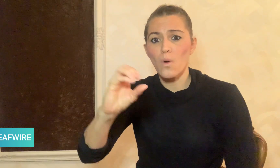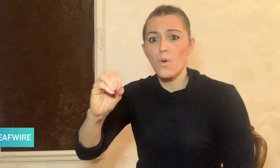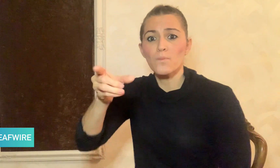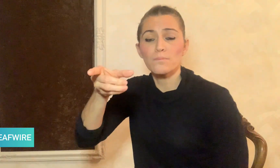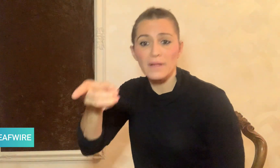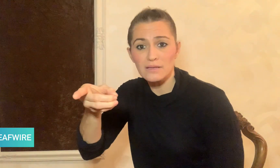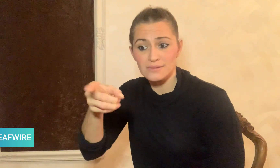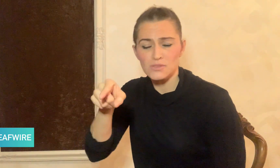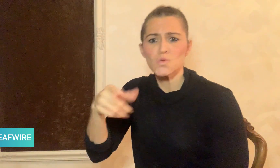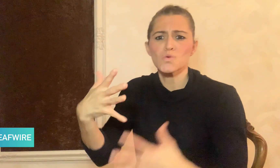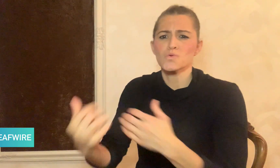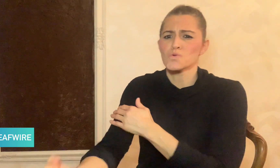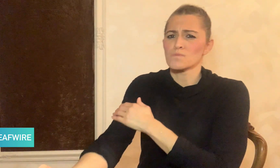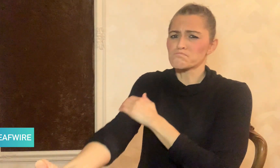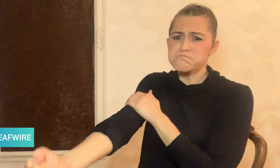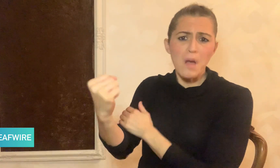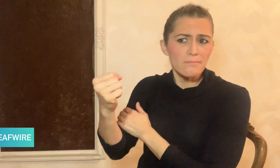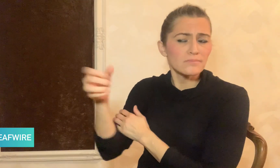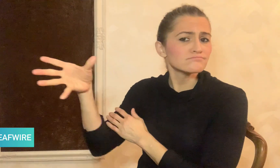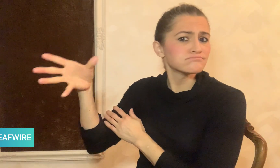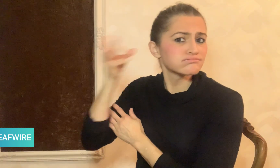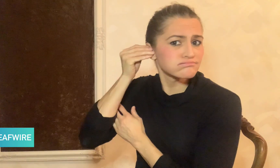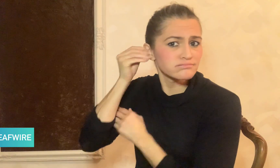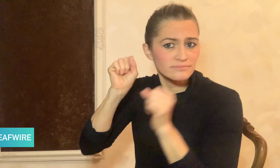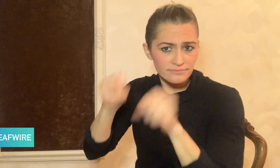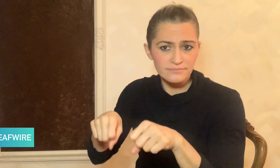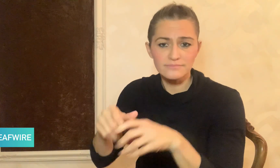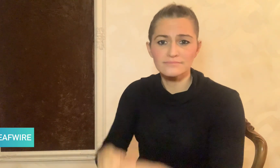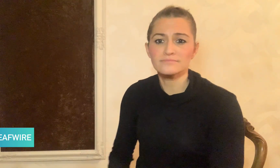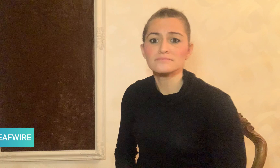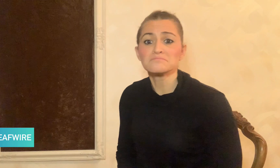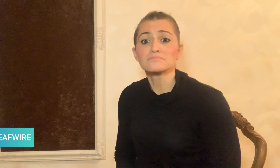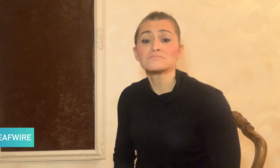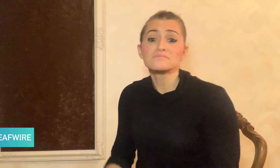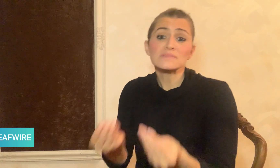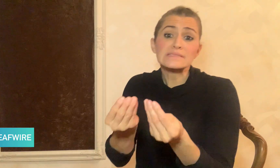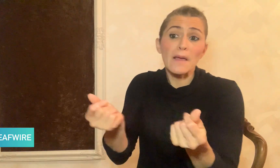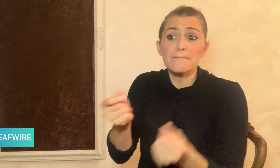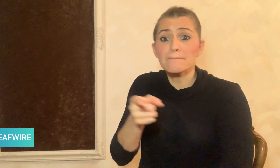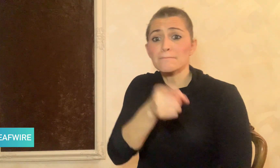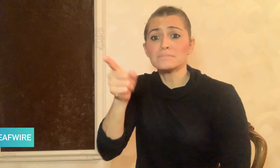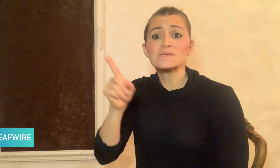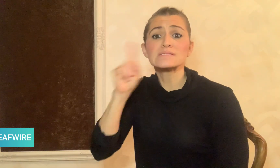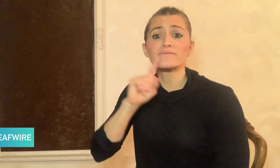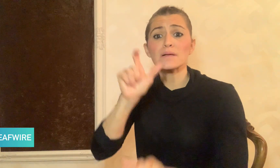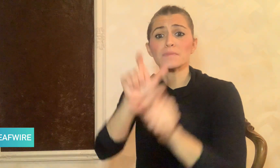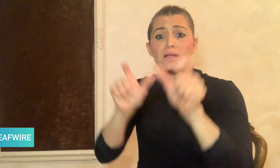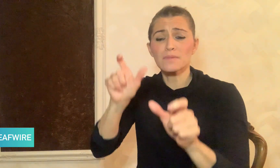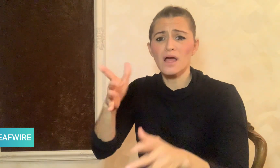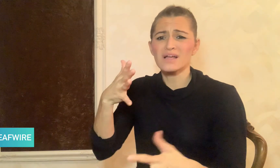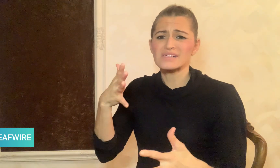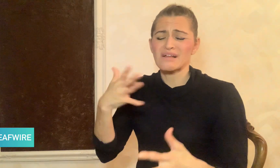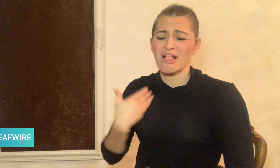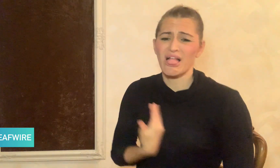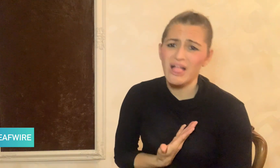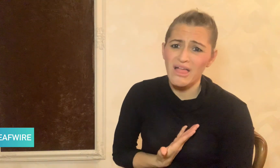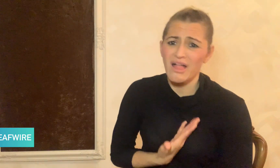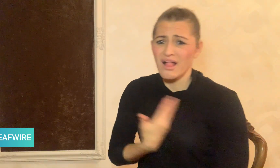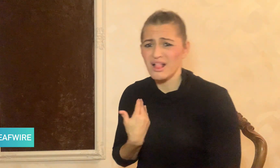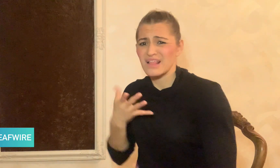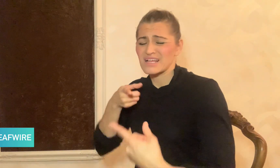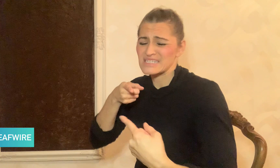enough to assist them as they continue to lose their hearing.